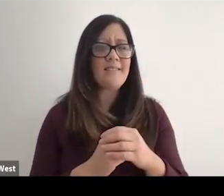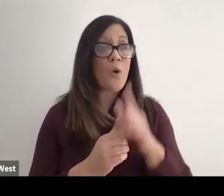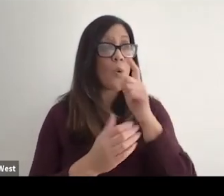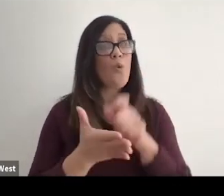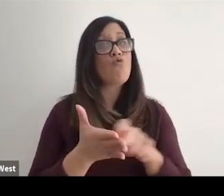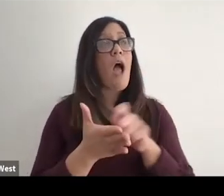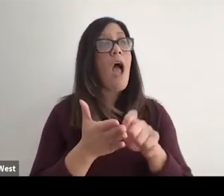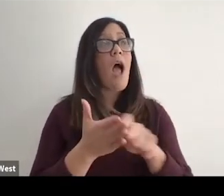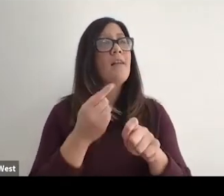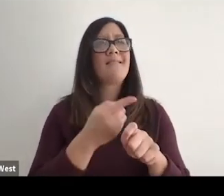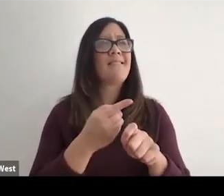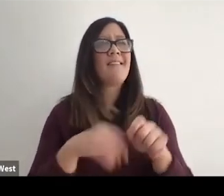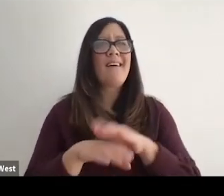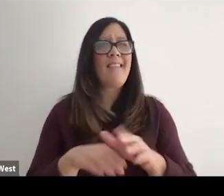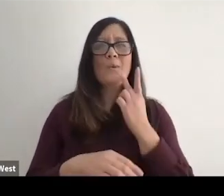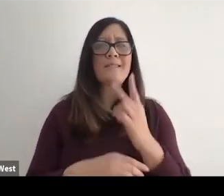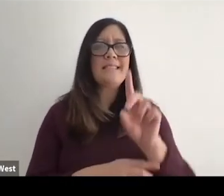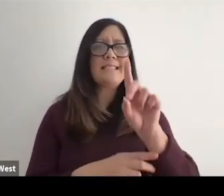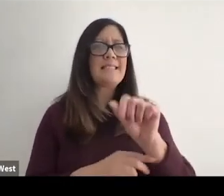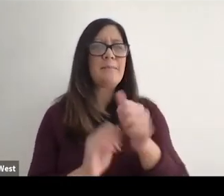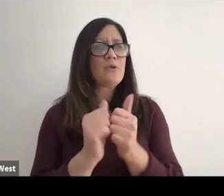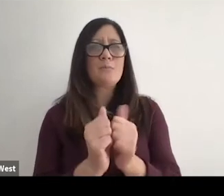they don't see disabilities sport,